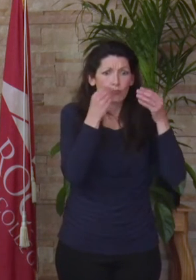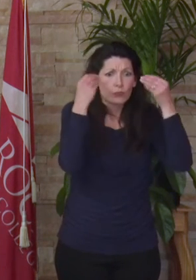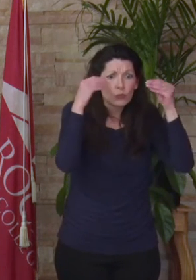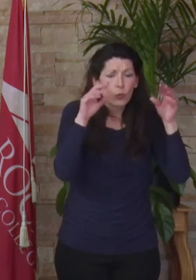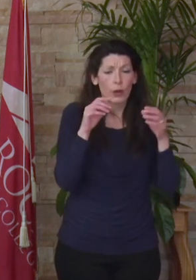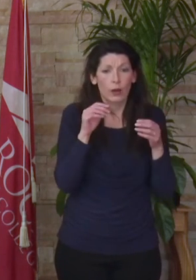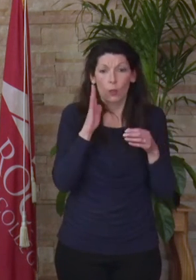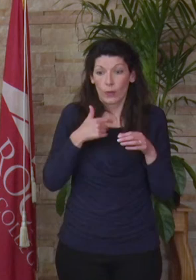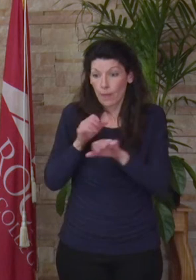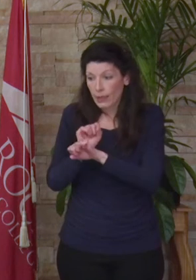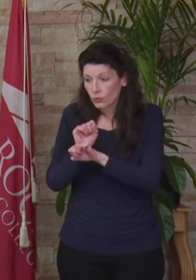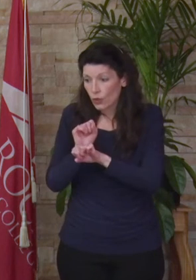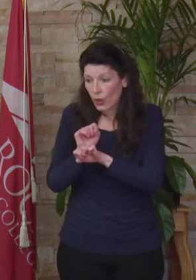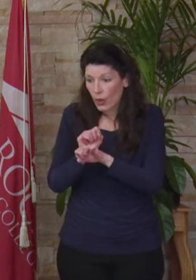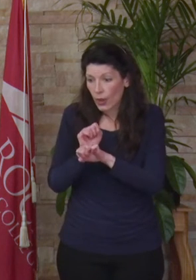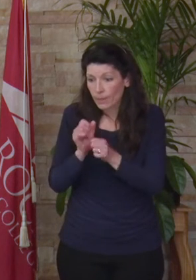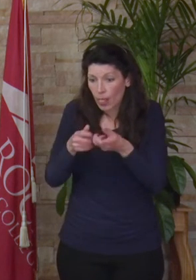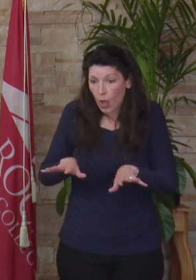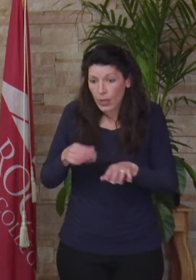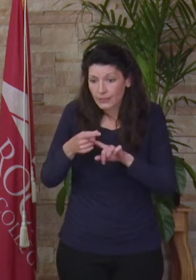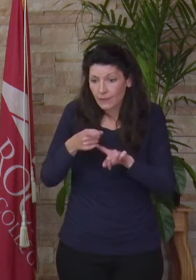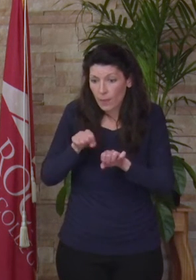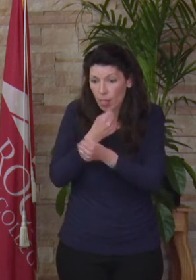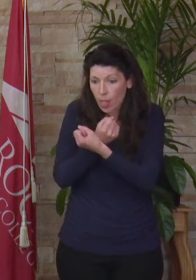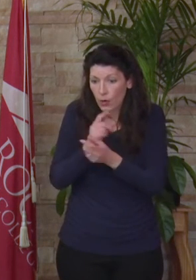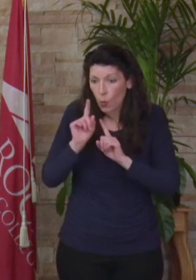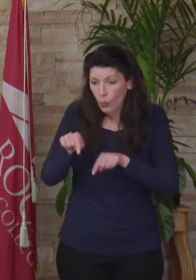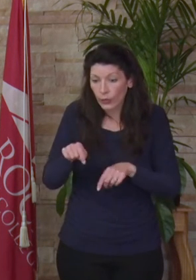would be affected by lockdown orders, and if you're a parent, you had to balance all of this with your